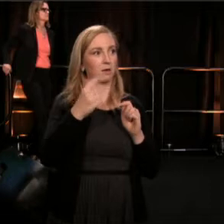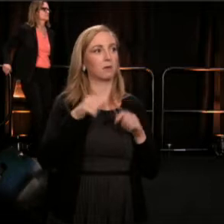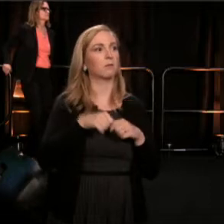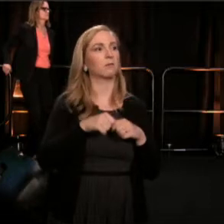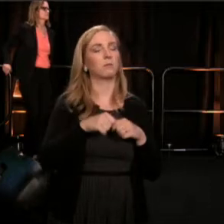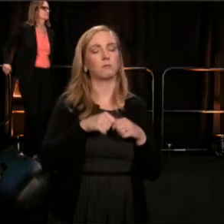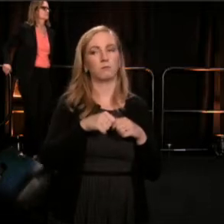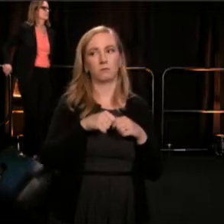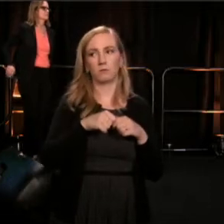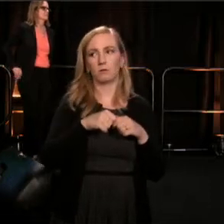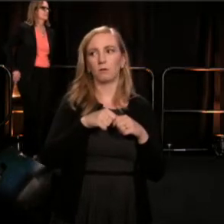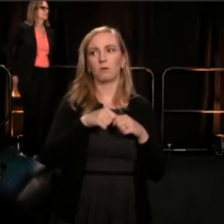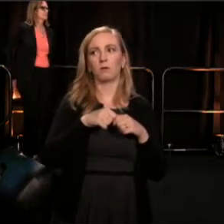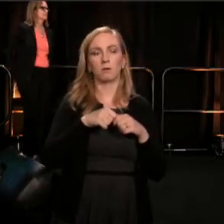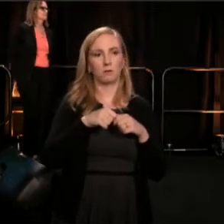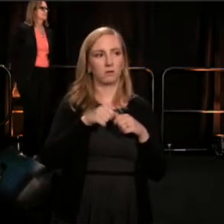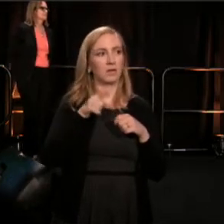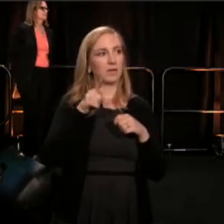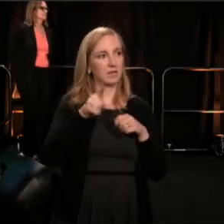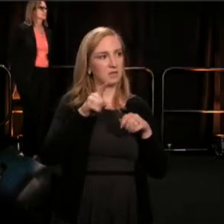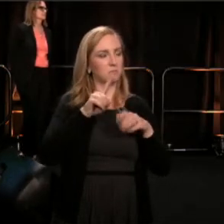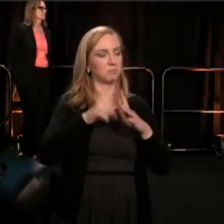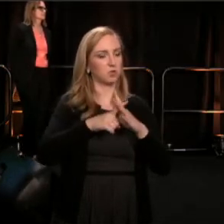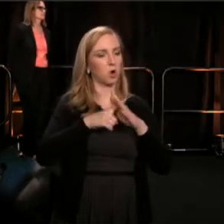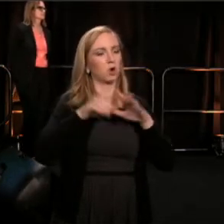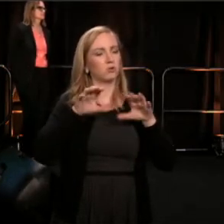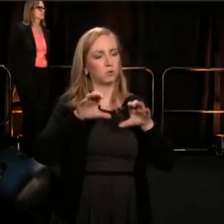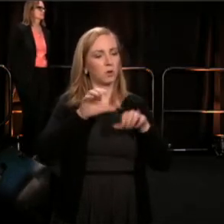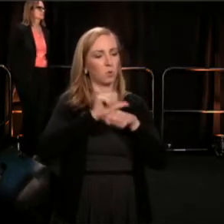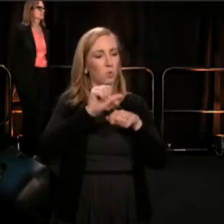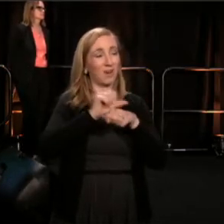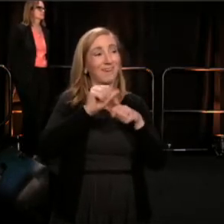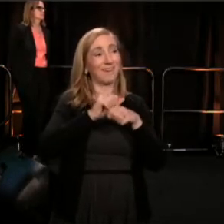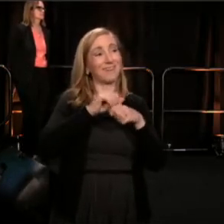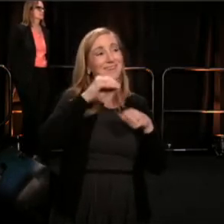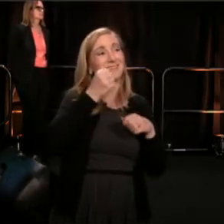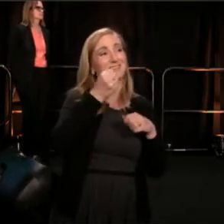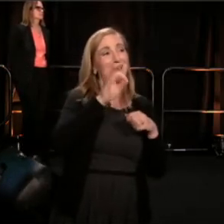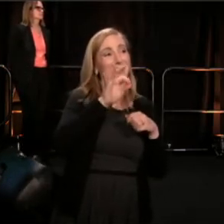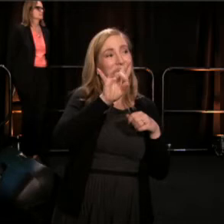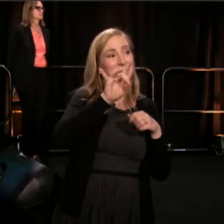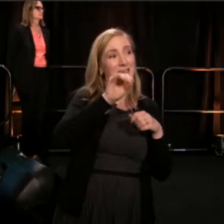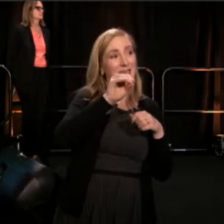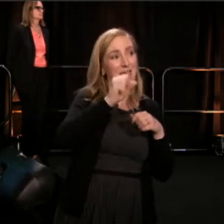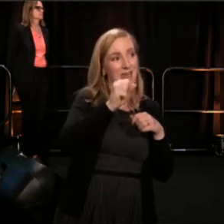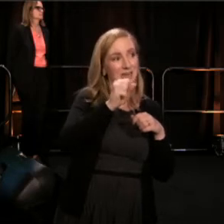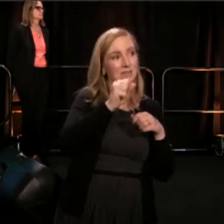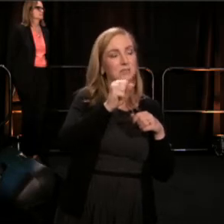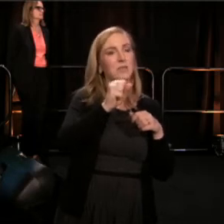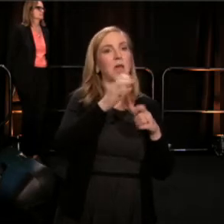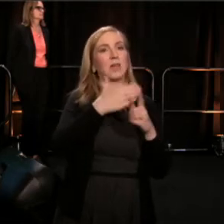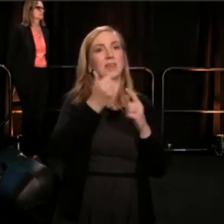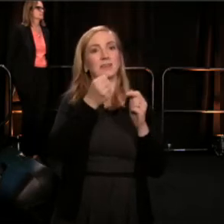of the Free Southern Theater in the 1980s. In the 1990s, the eco-environmental justice festival;